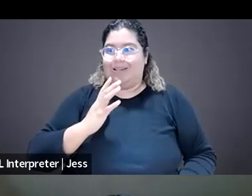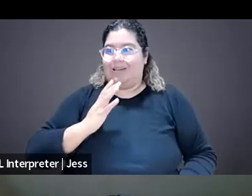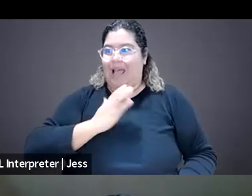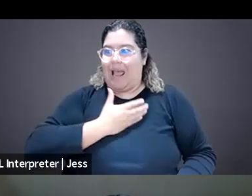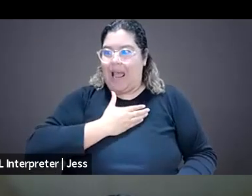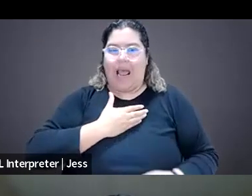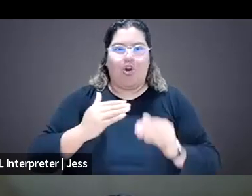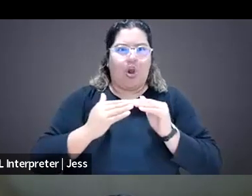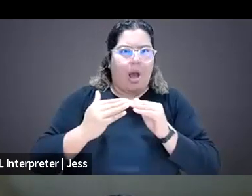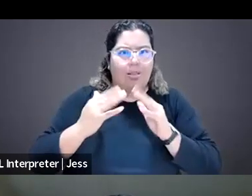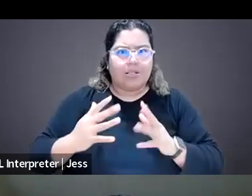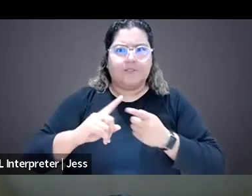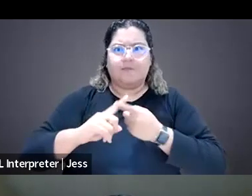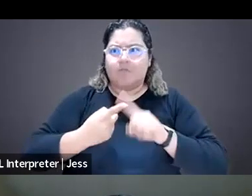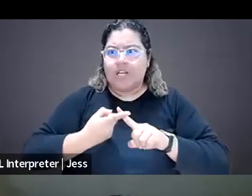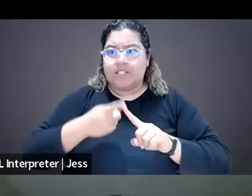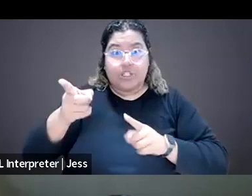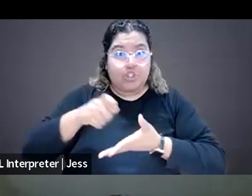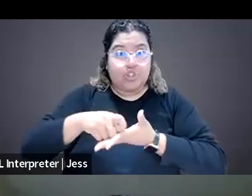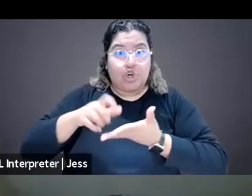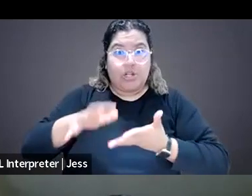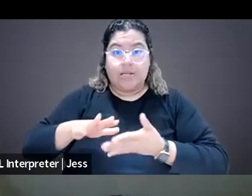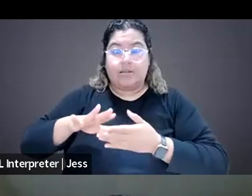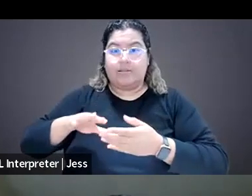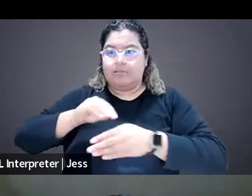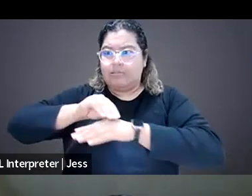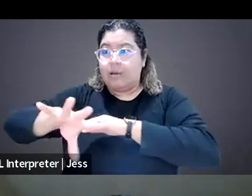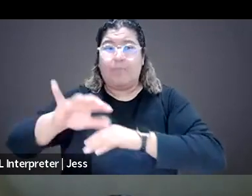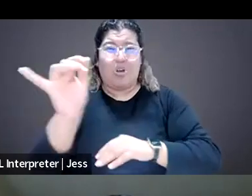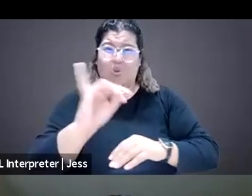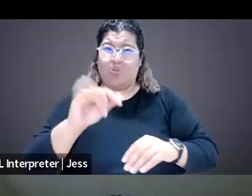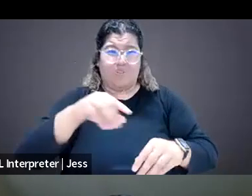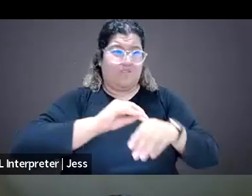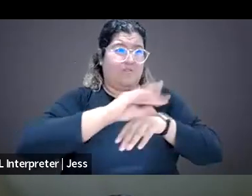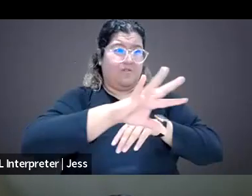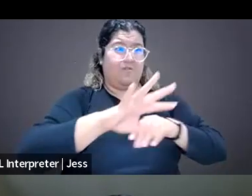but also that they sort of, it informs the broader media ecosystem and the world in which we live.